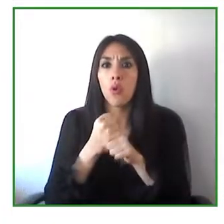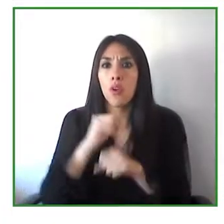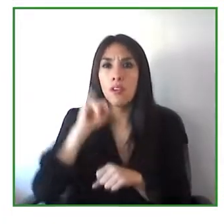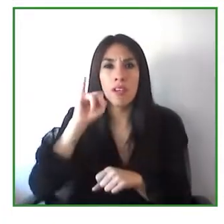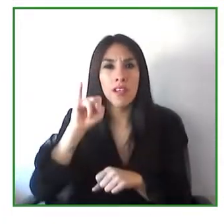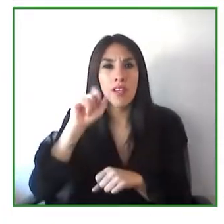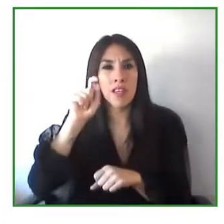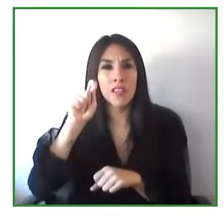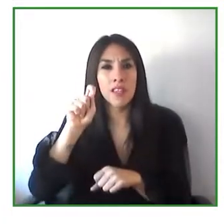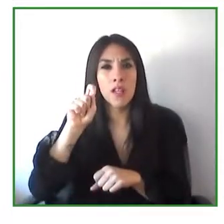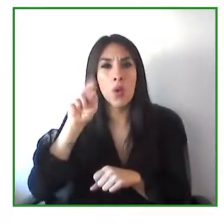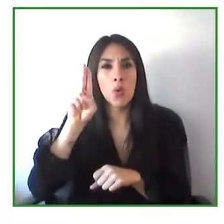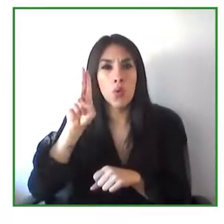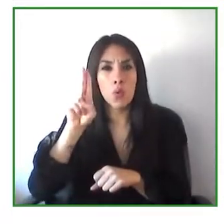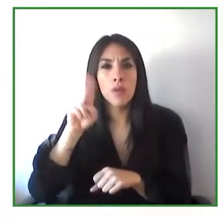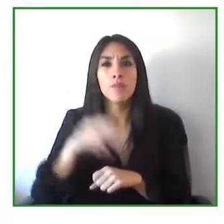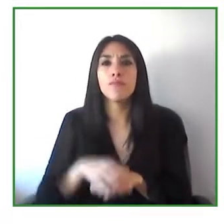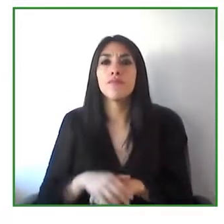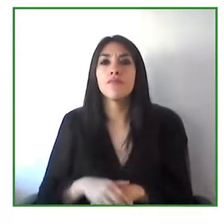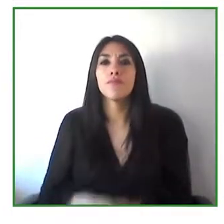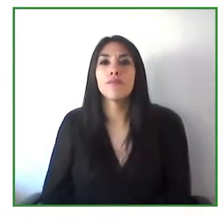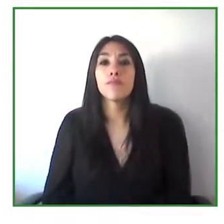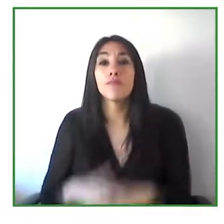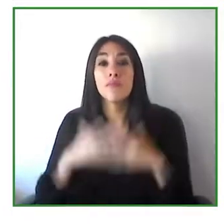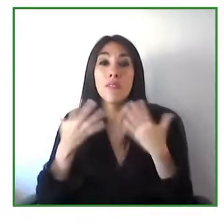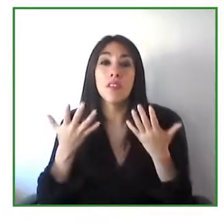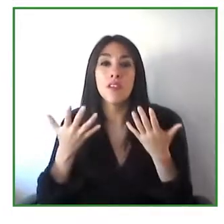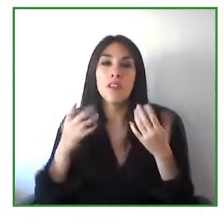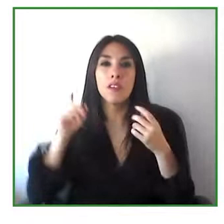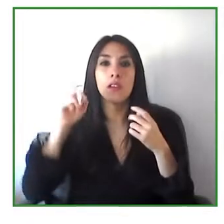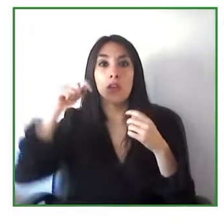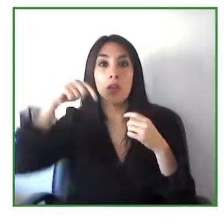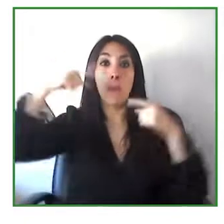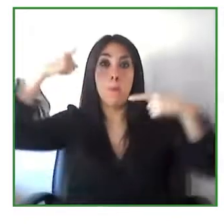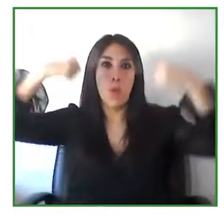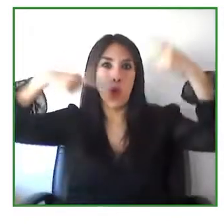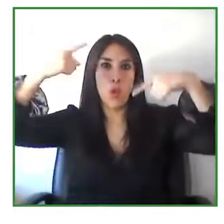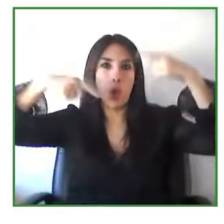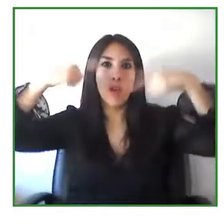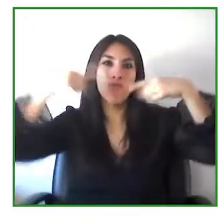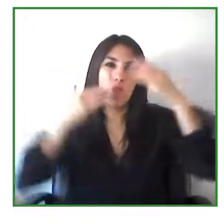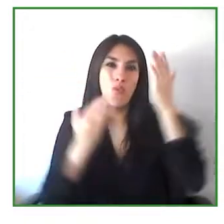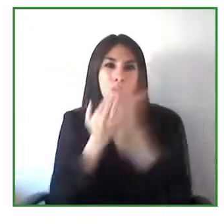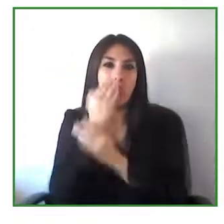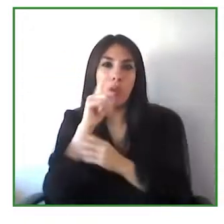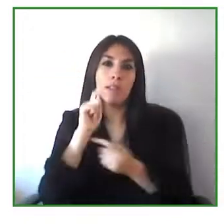industry groups and in many countries telecom regulators are not really aware